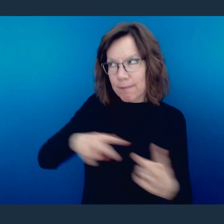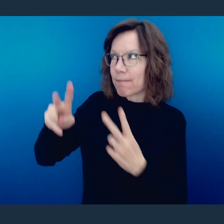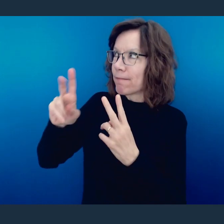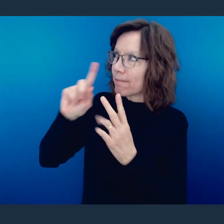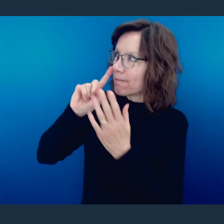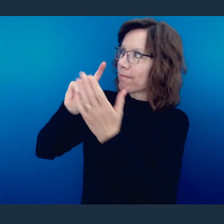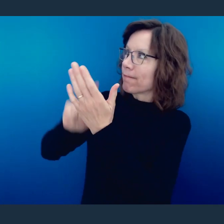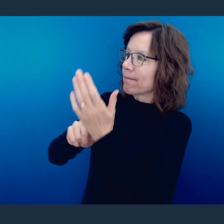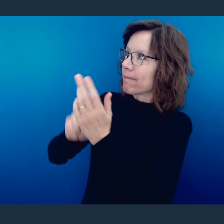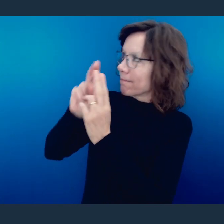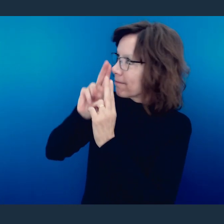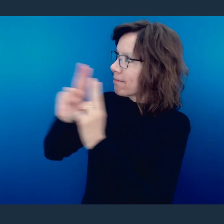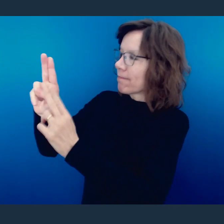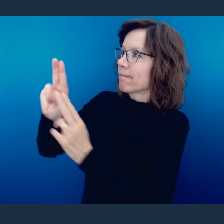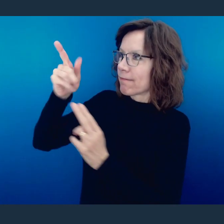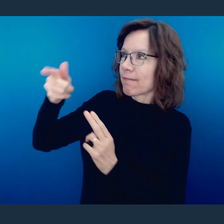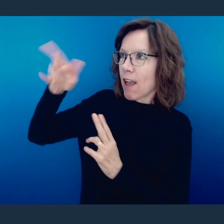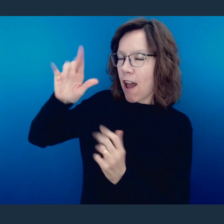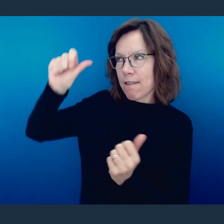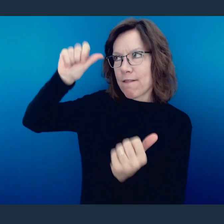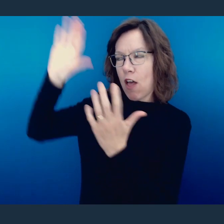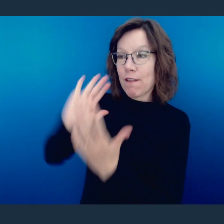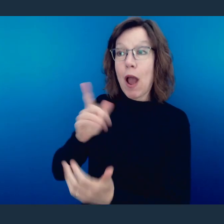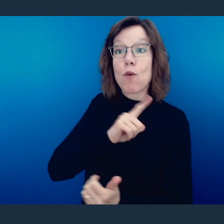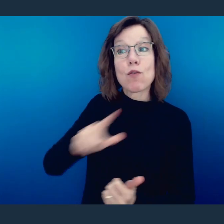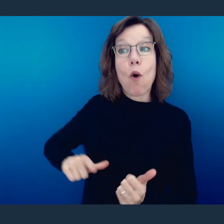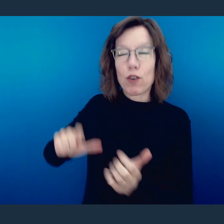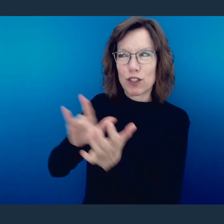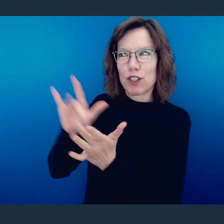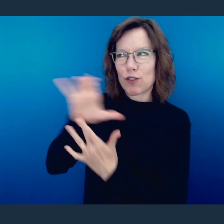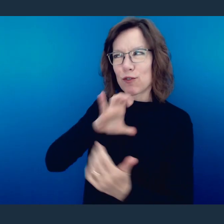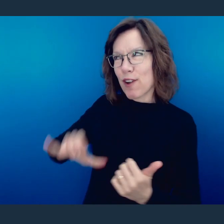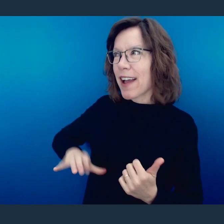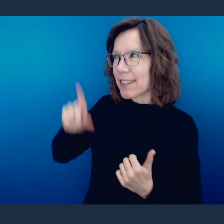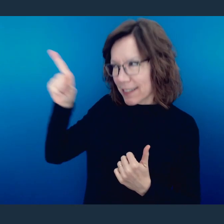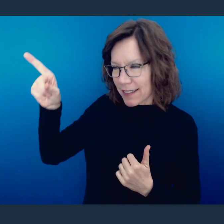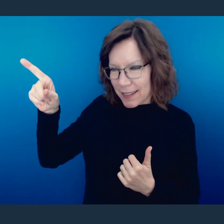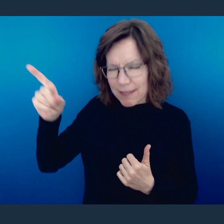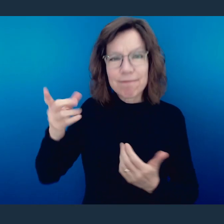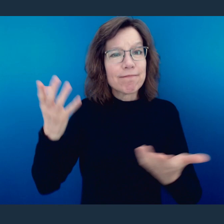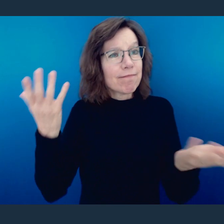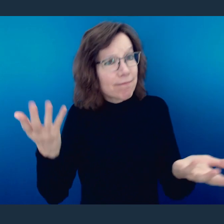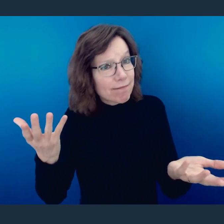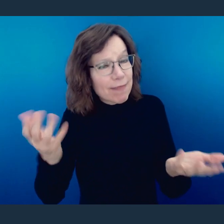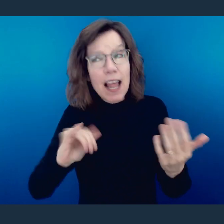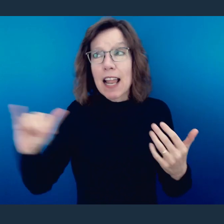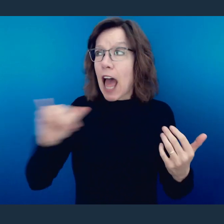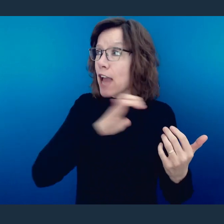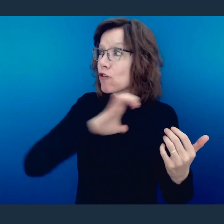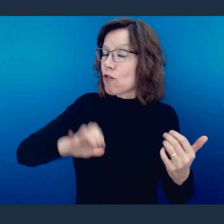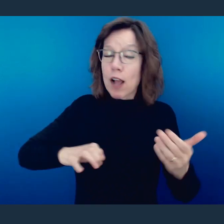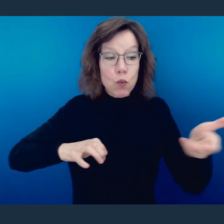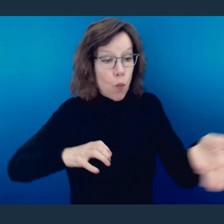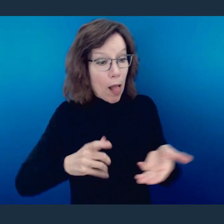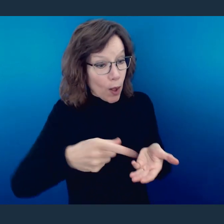glorify the God and Father of our Lord Jesus Christ. Therefore welcome one another as Christ